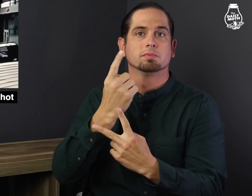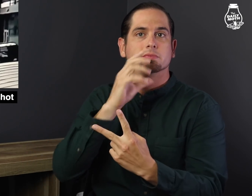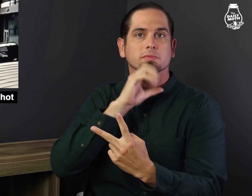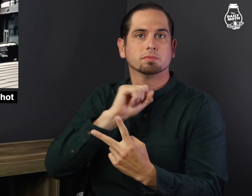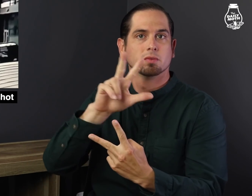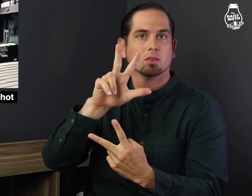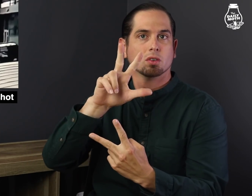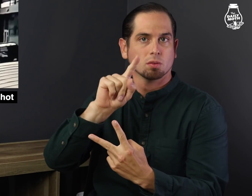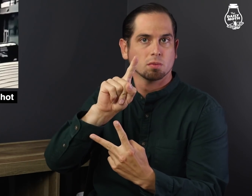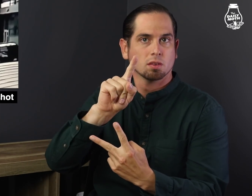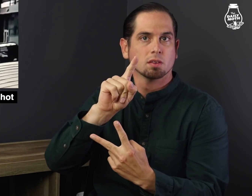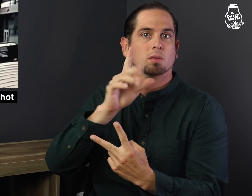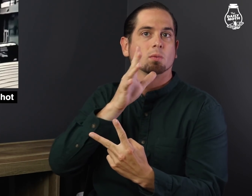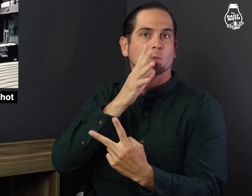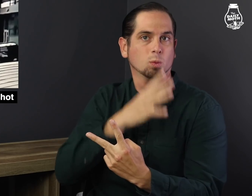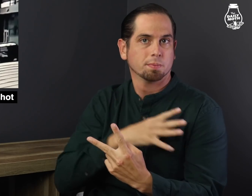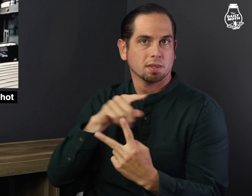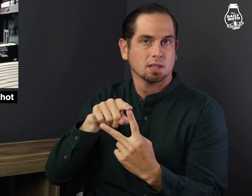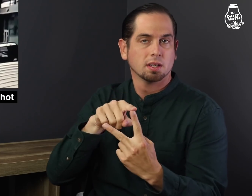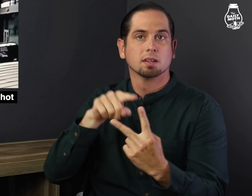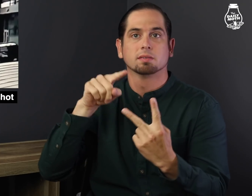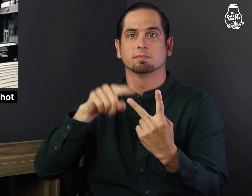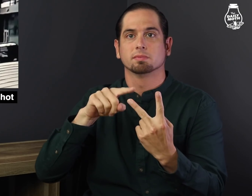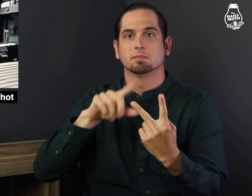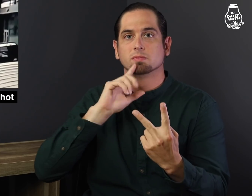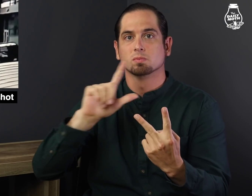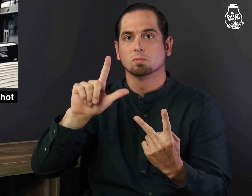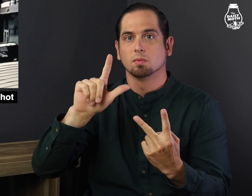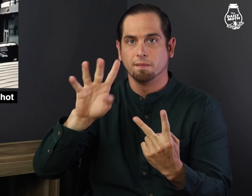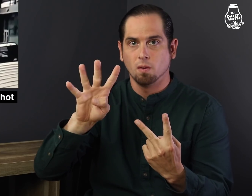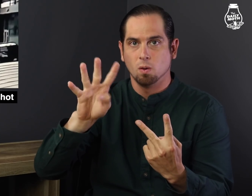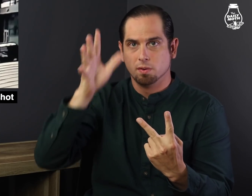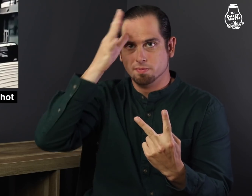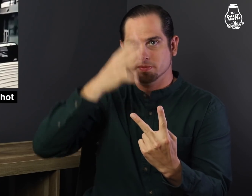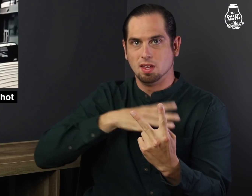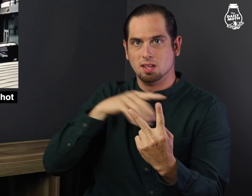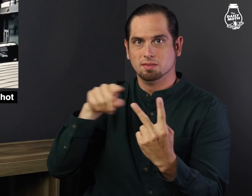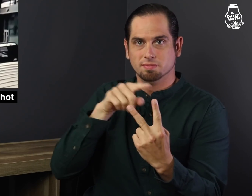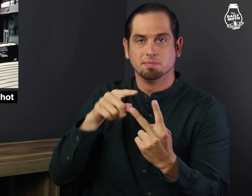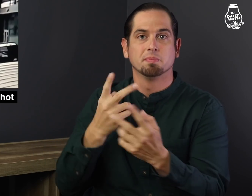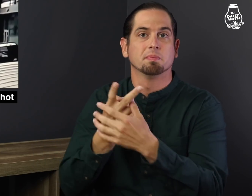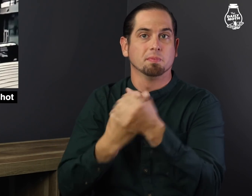One was a 31-year-old woman and another was a 24-year-old man.